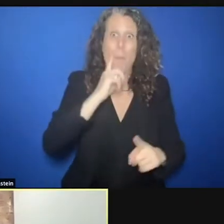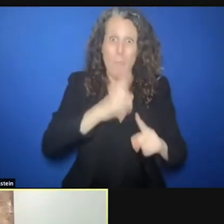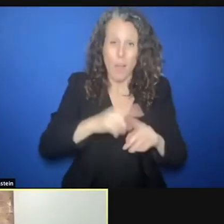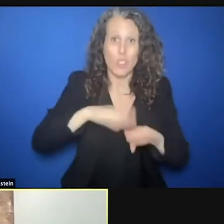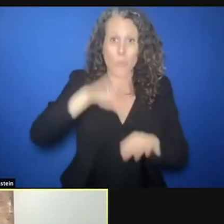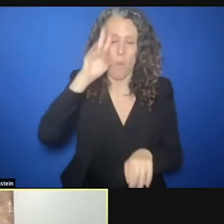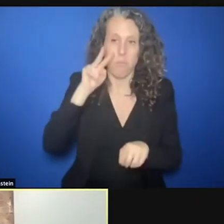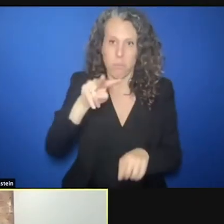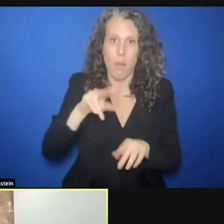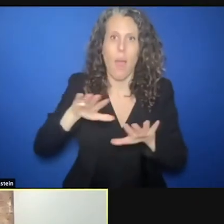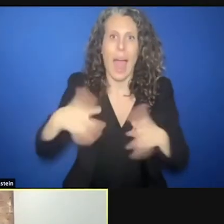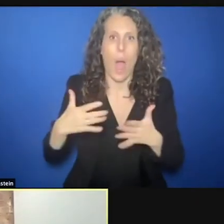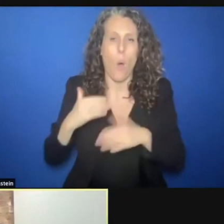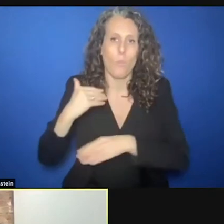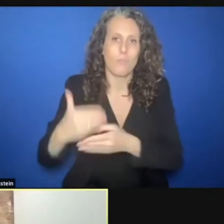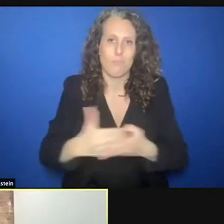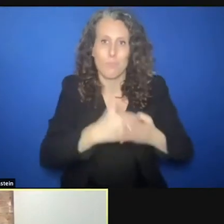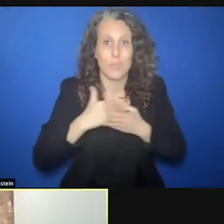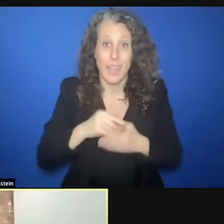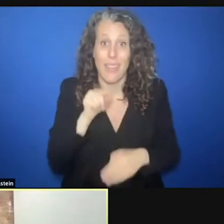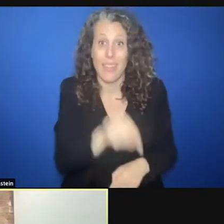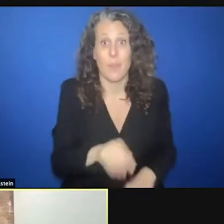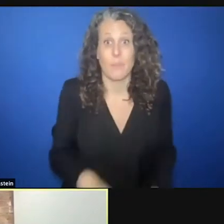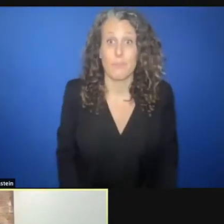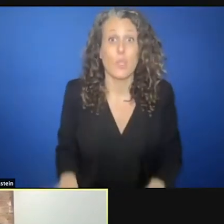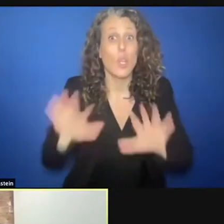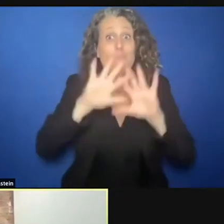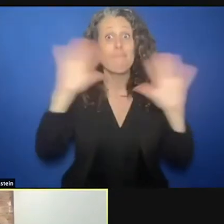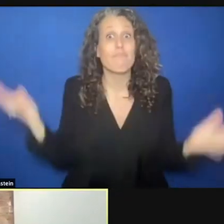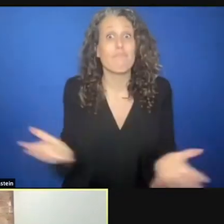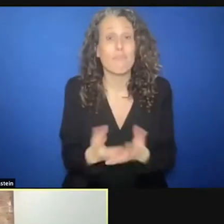came in from the child help lines globally has shown an increase in violence that children are